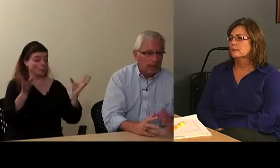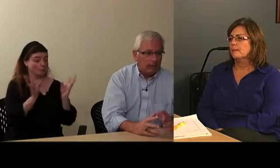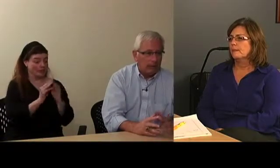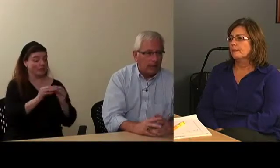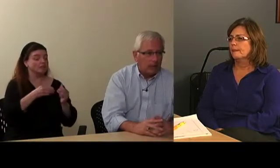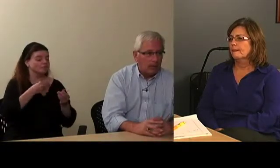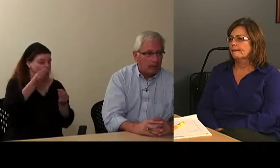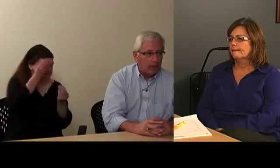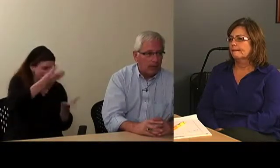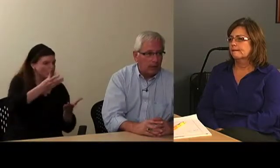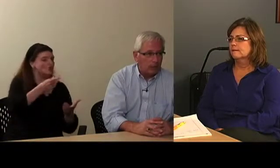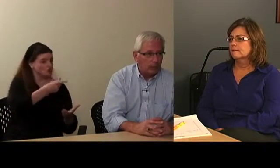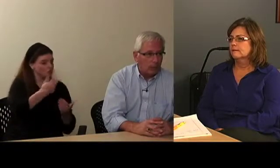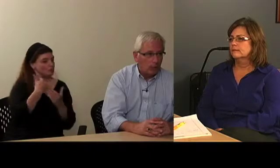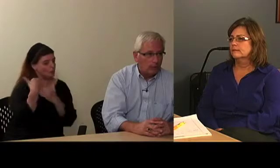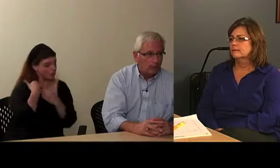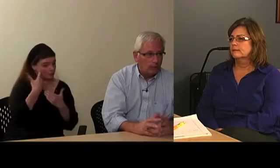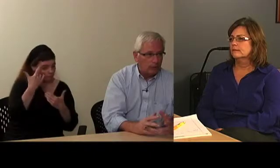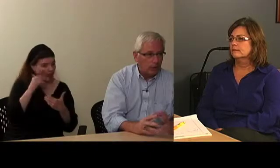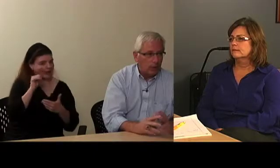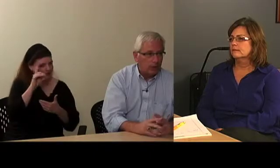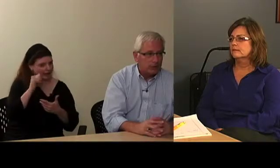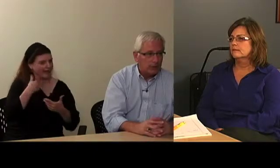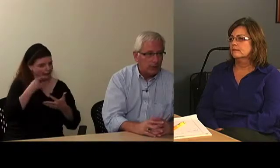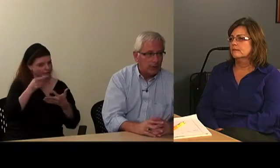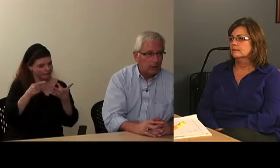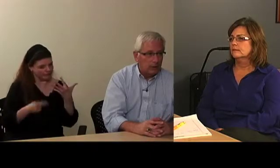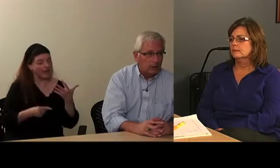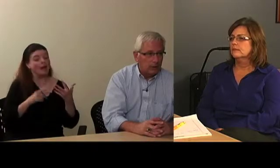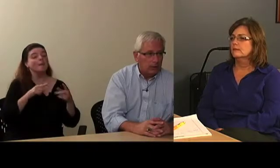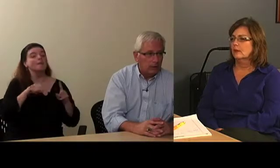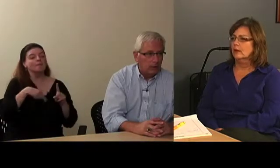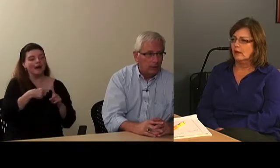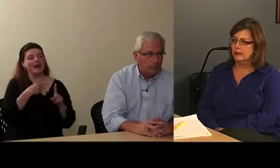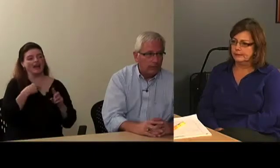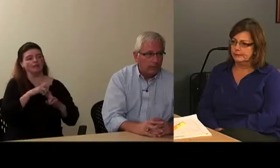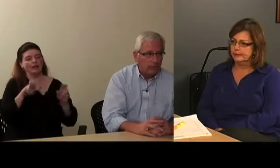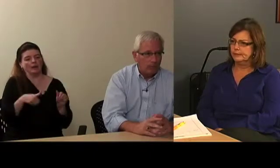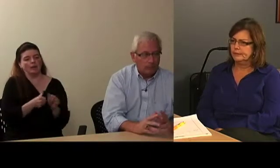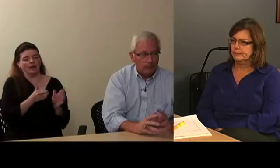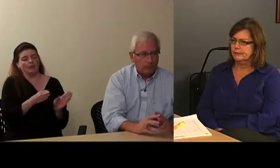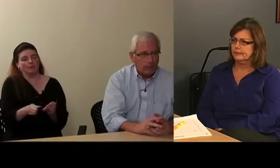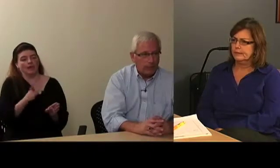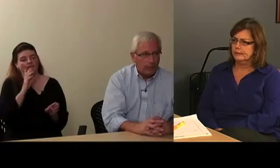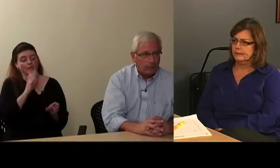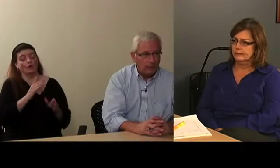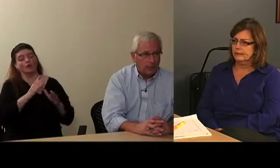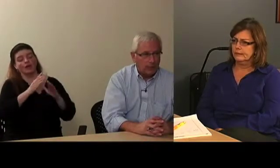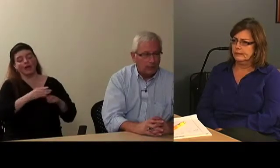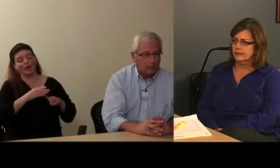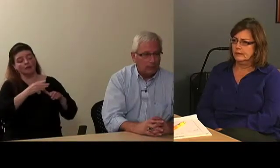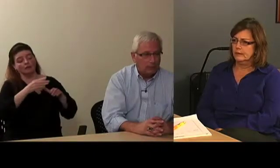but have a backup plan and a proposal to do a cost share and hopefully, they'll buy into that.